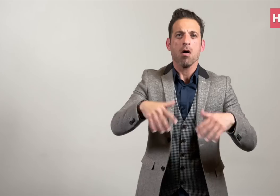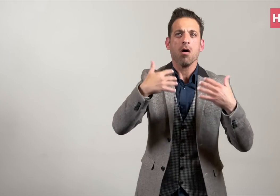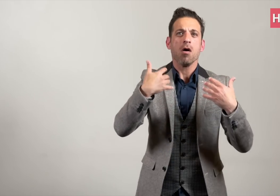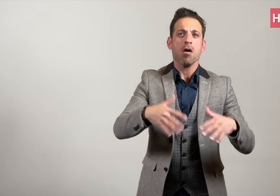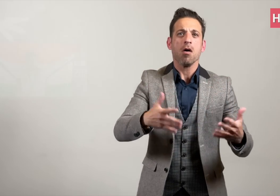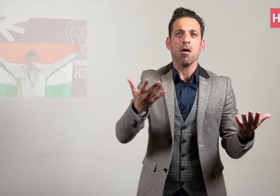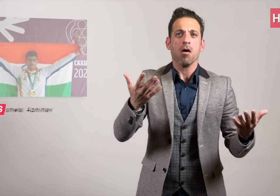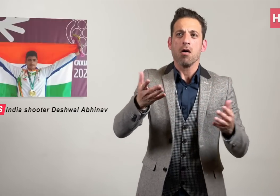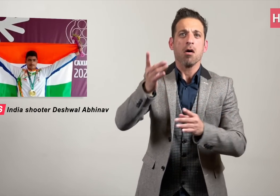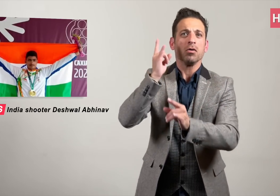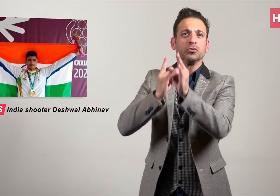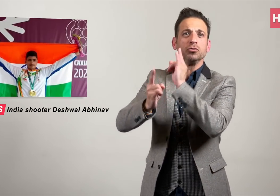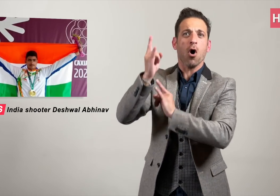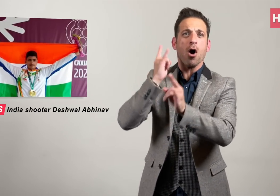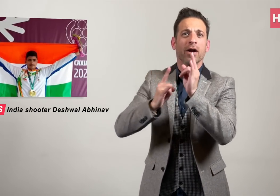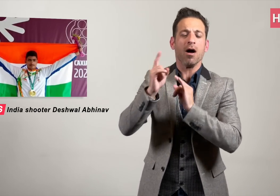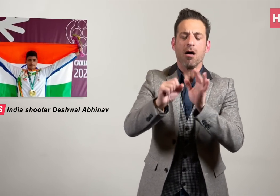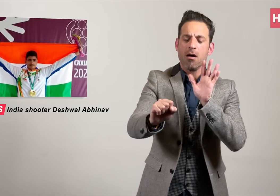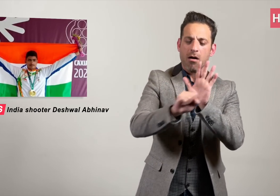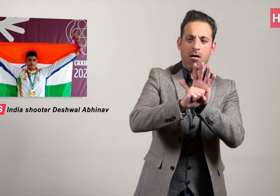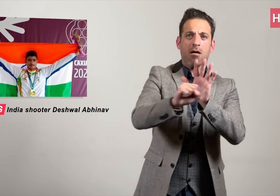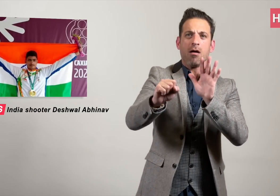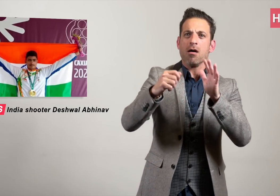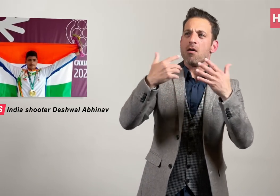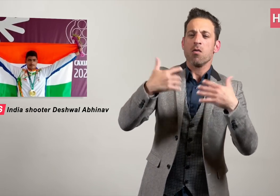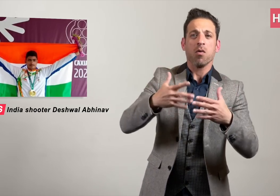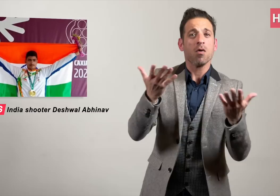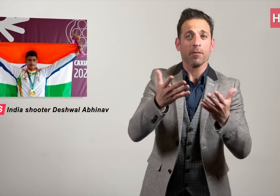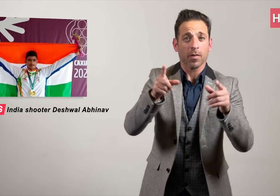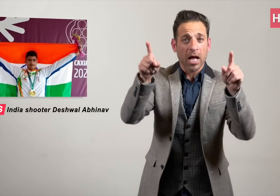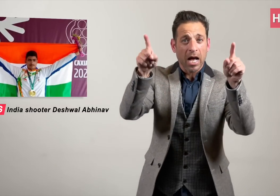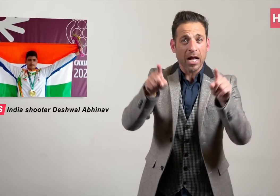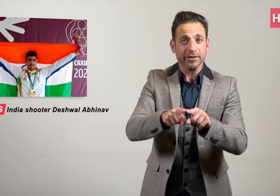It was a historic moment for India,